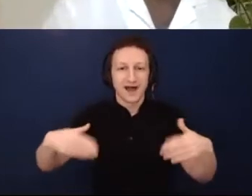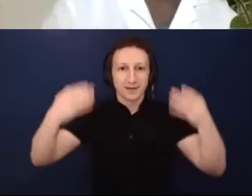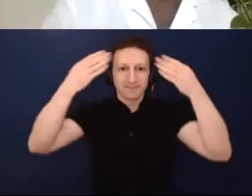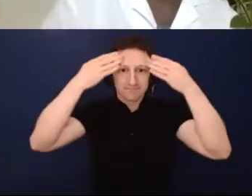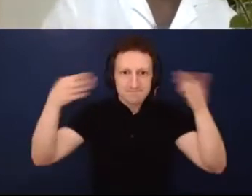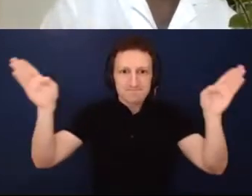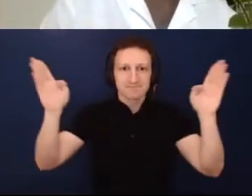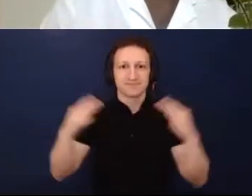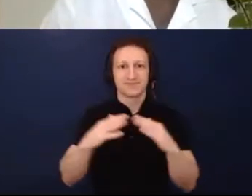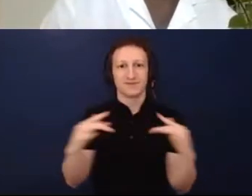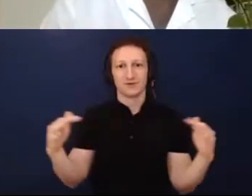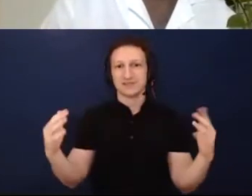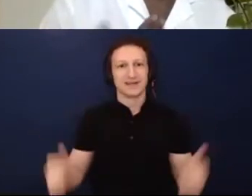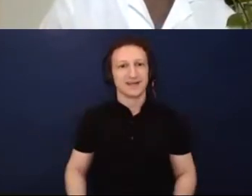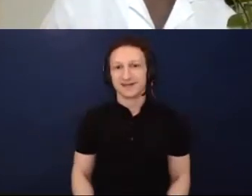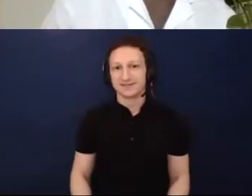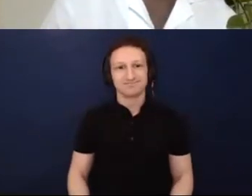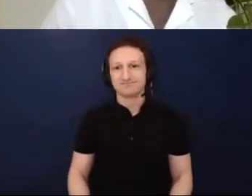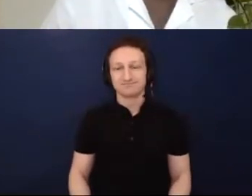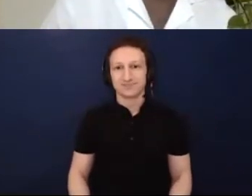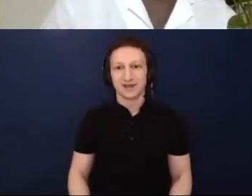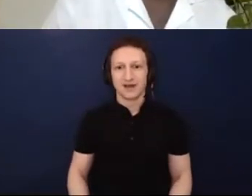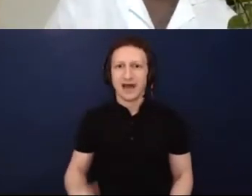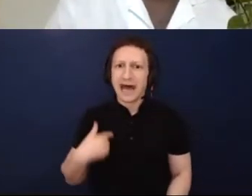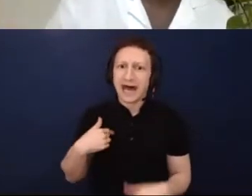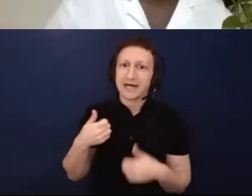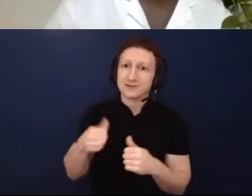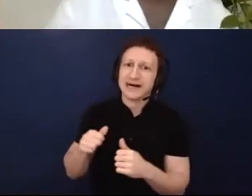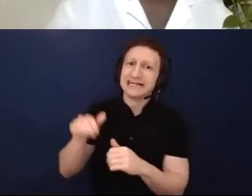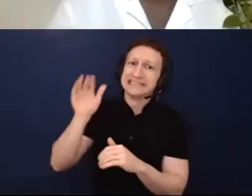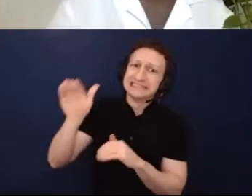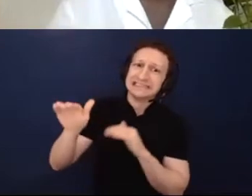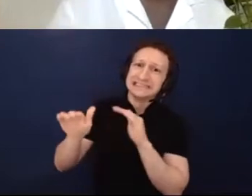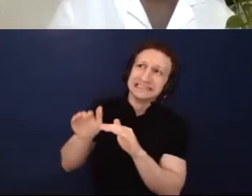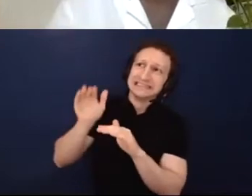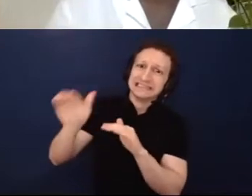There's nothing for me to do a give or get for being being on a board, for